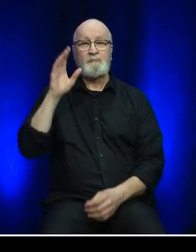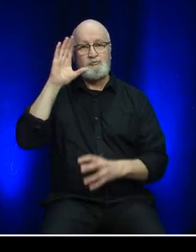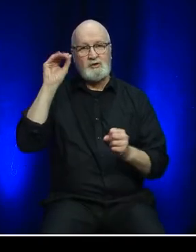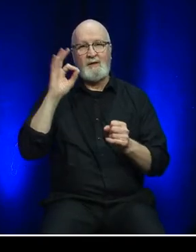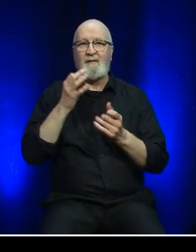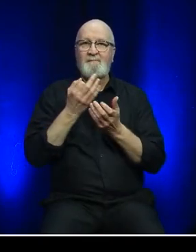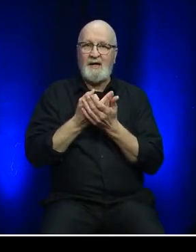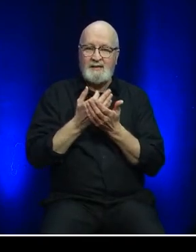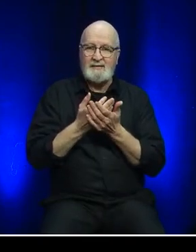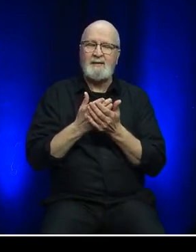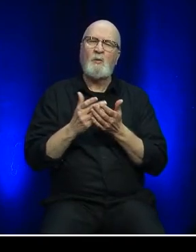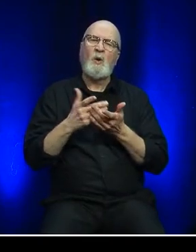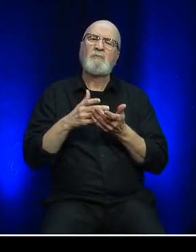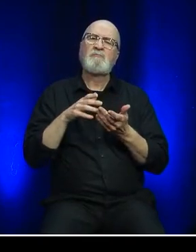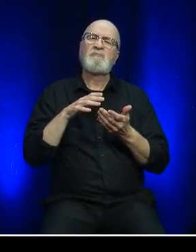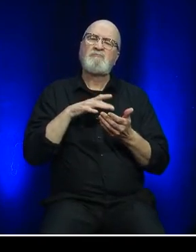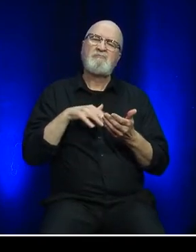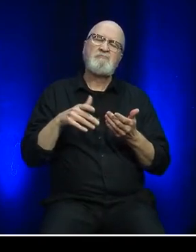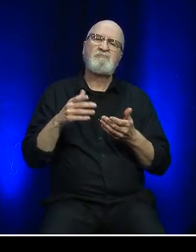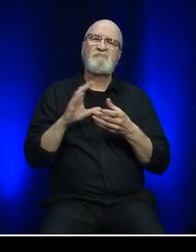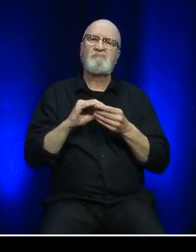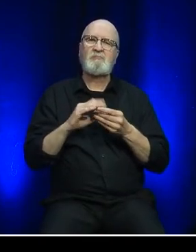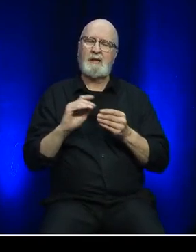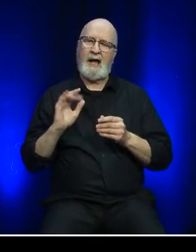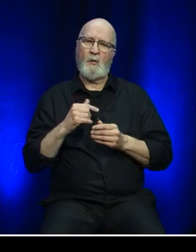to provide an overview of the past year’s financial highlights.